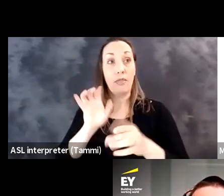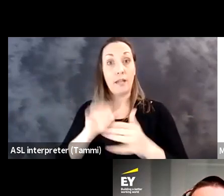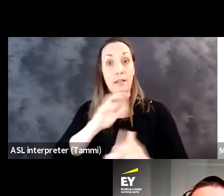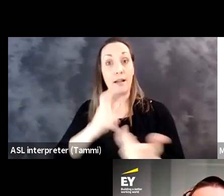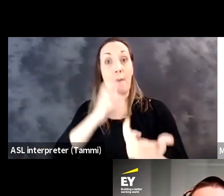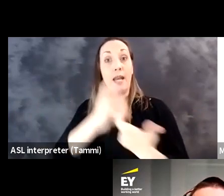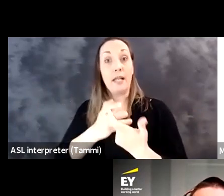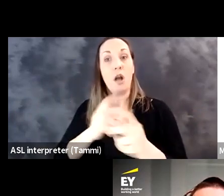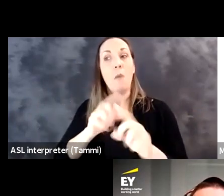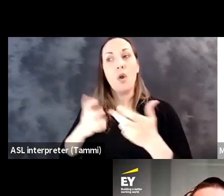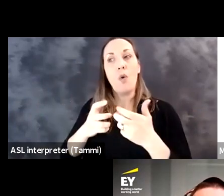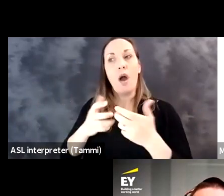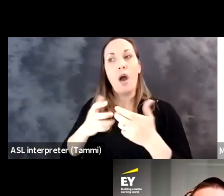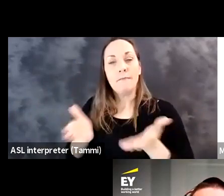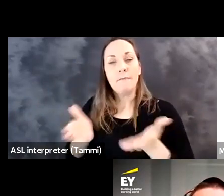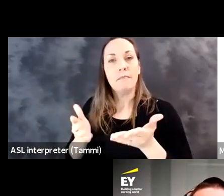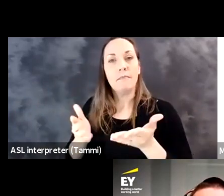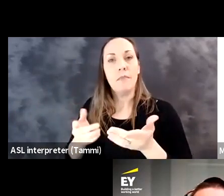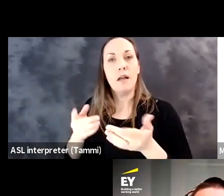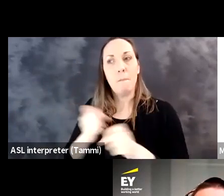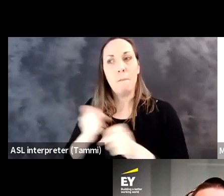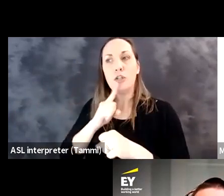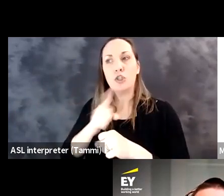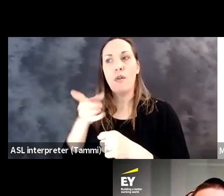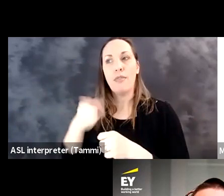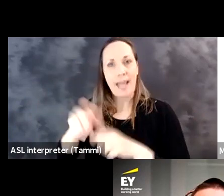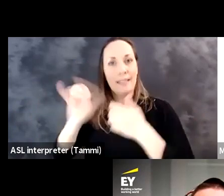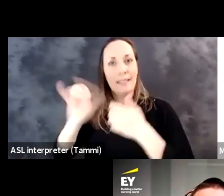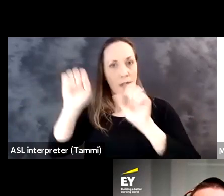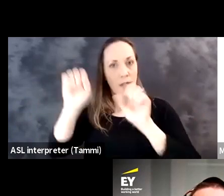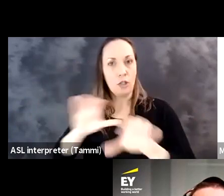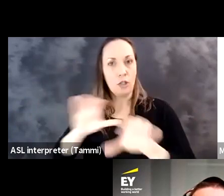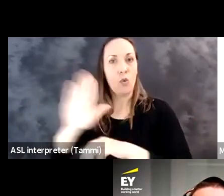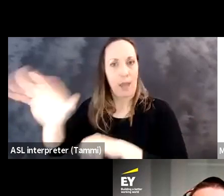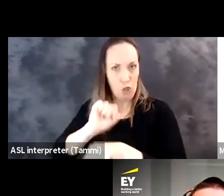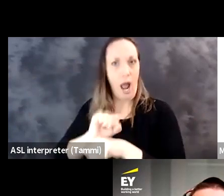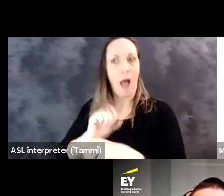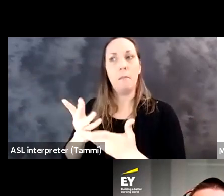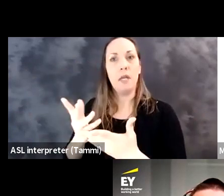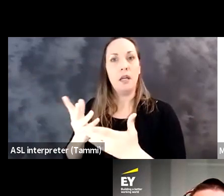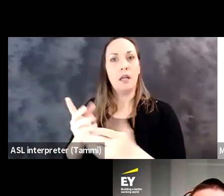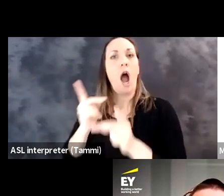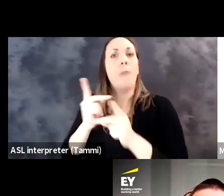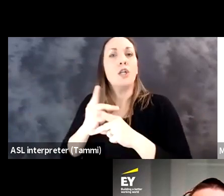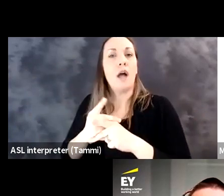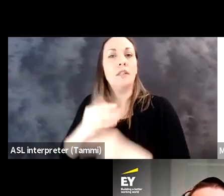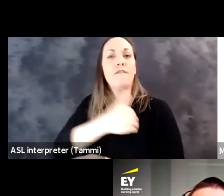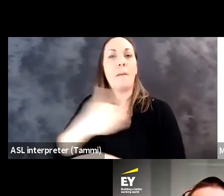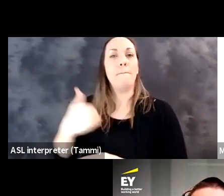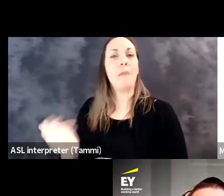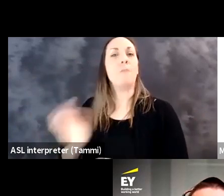them time off work as an accommodation, we want to enable them to keep doing the job that they are doing and being a